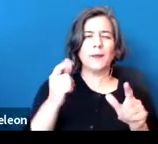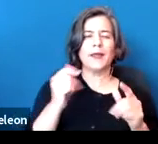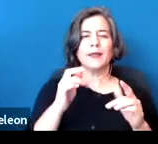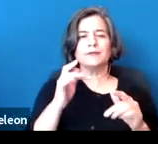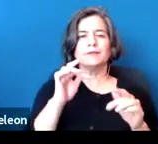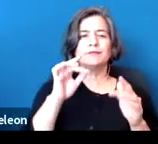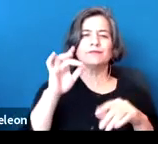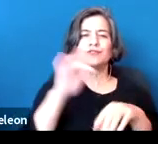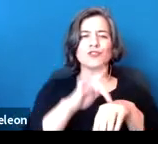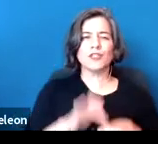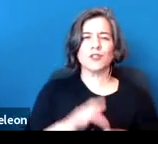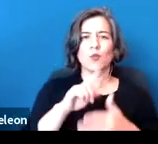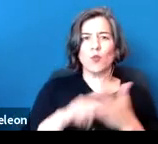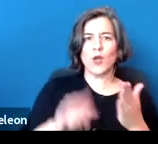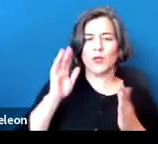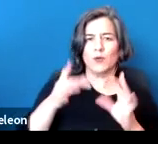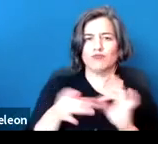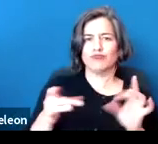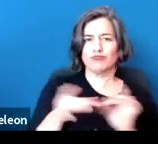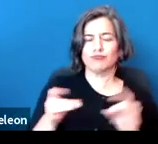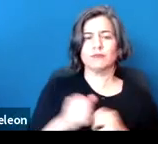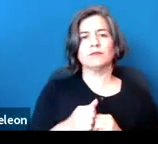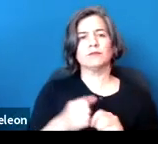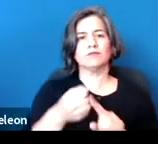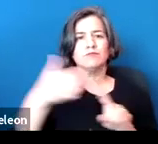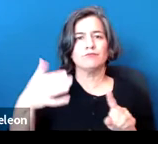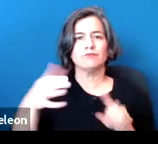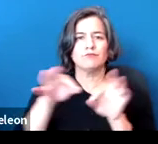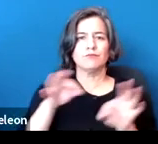including definitions of disability under federal and California law,